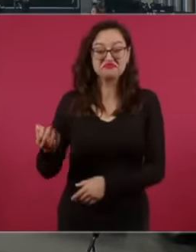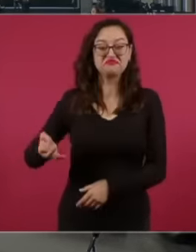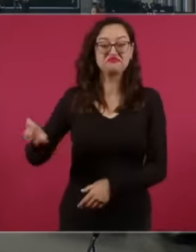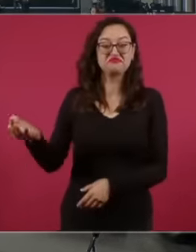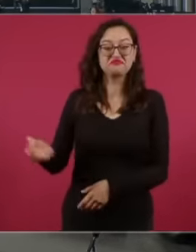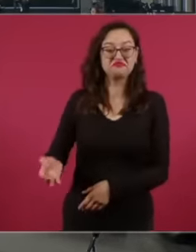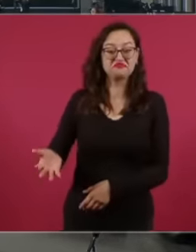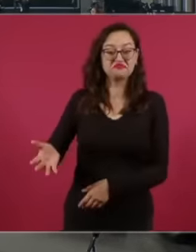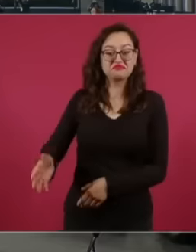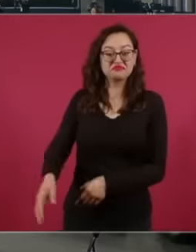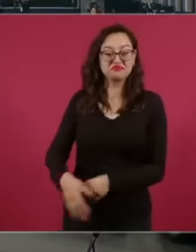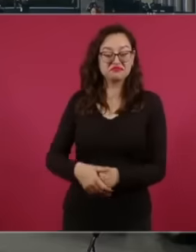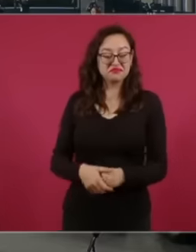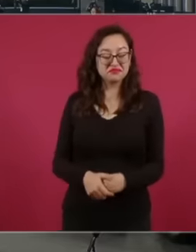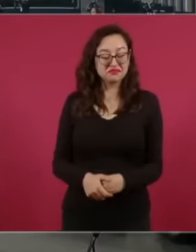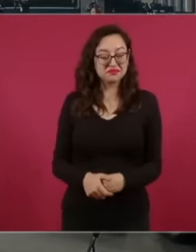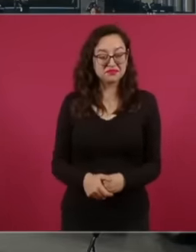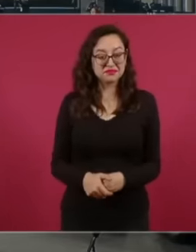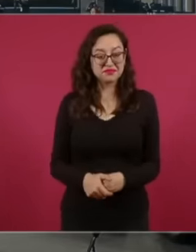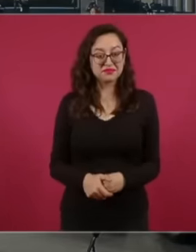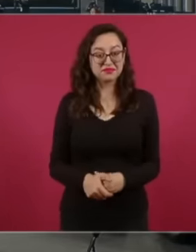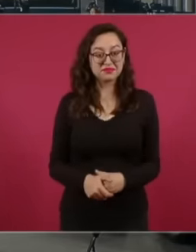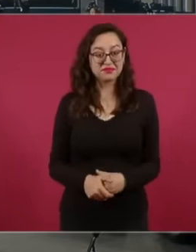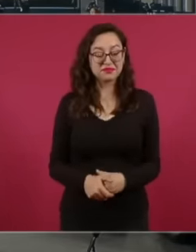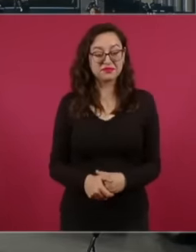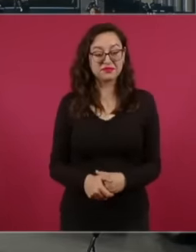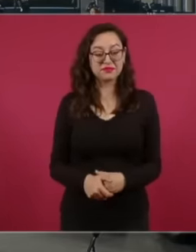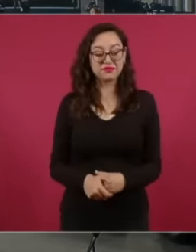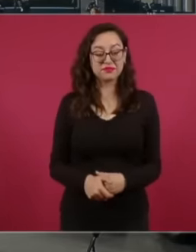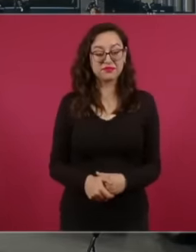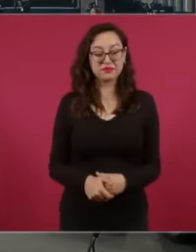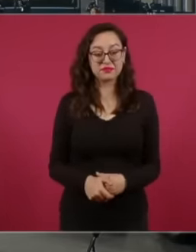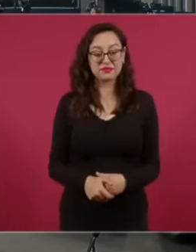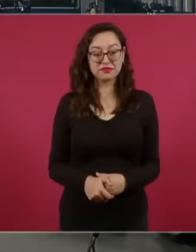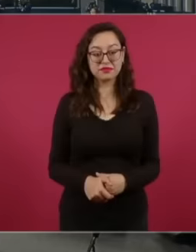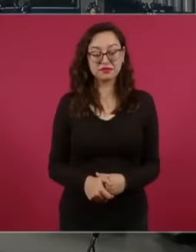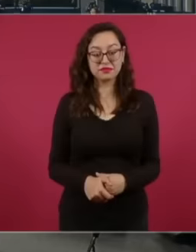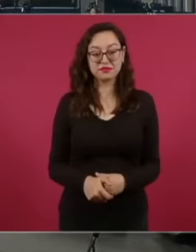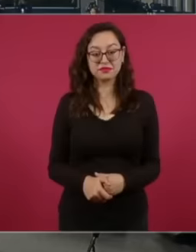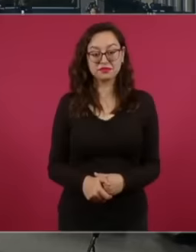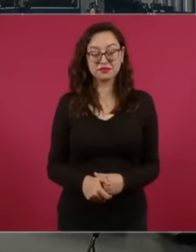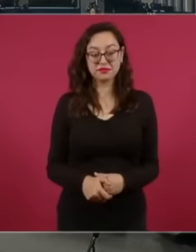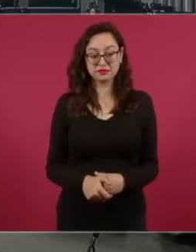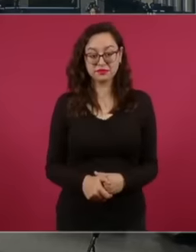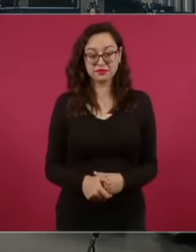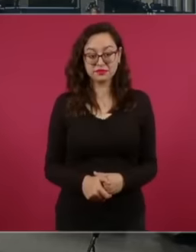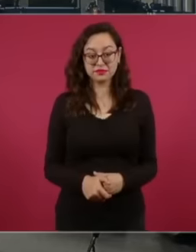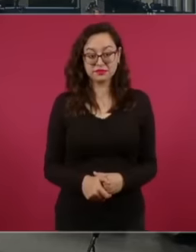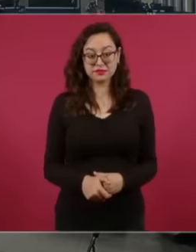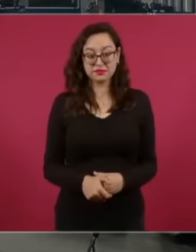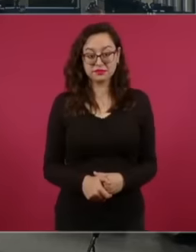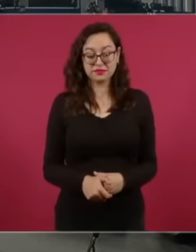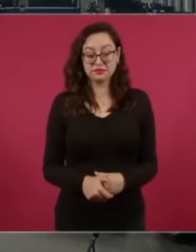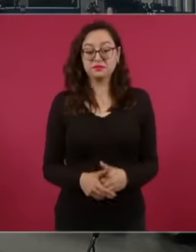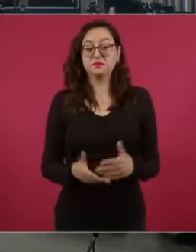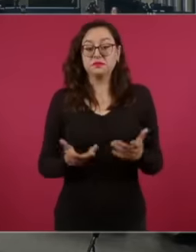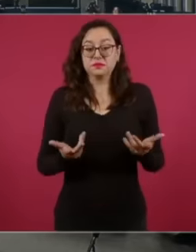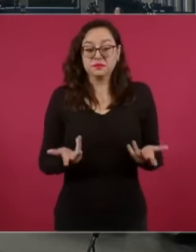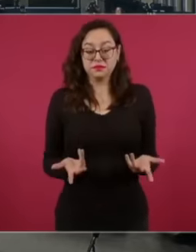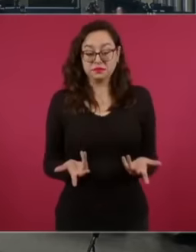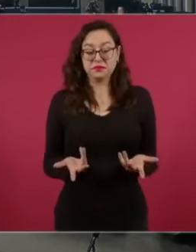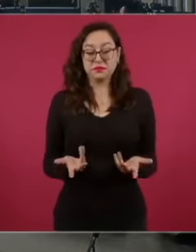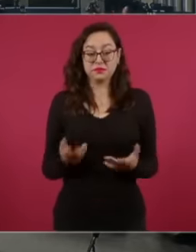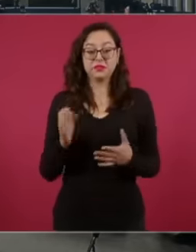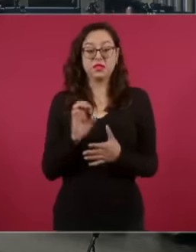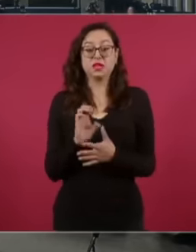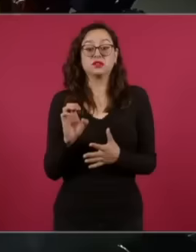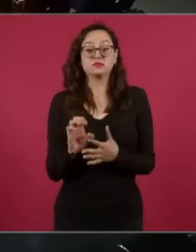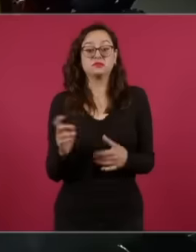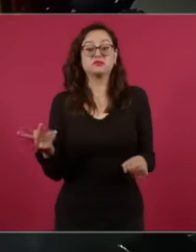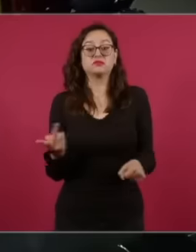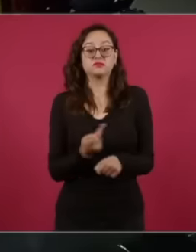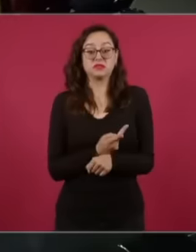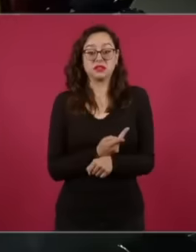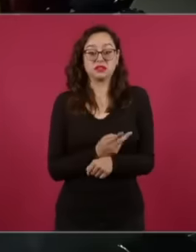, then, all of this because the debate is now on, not of